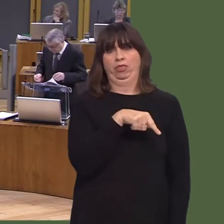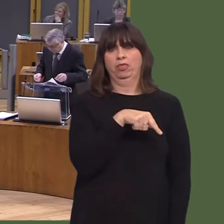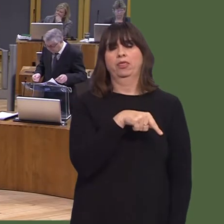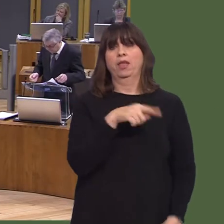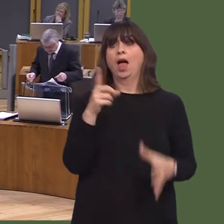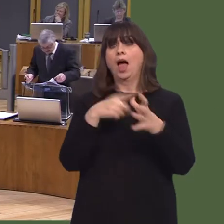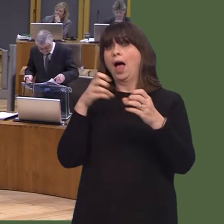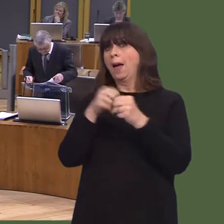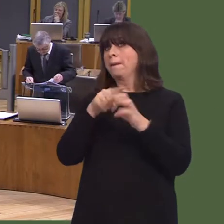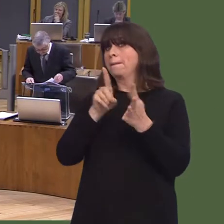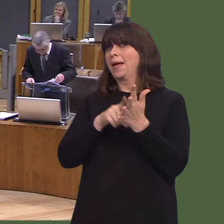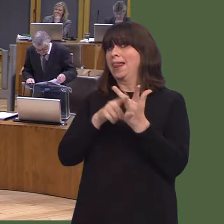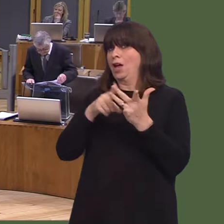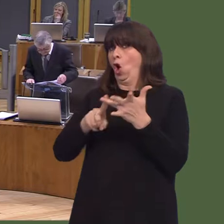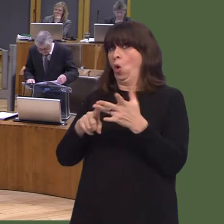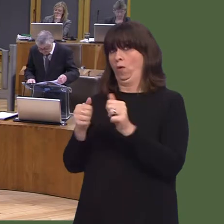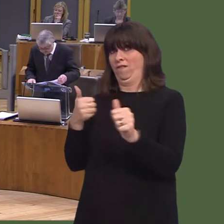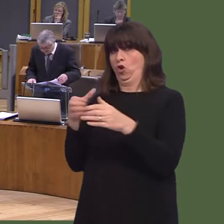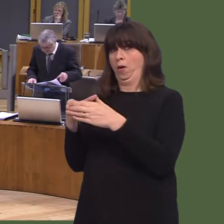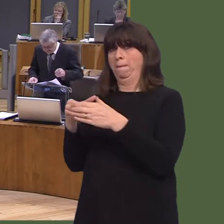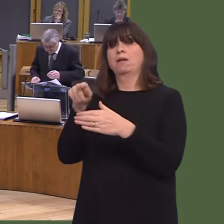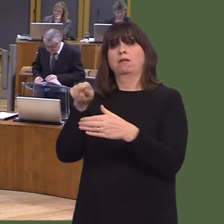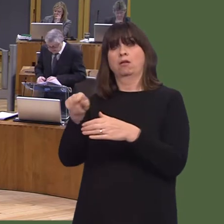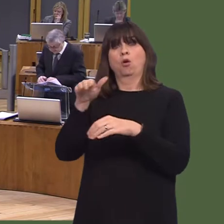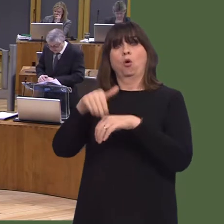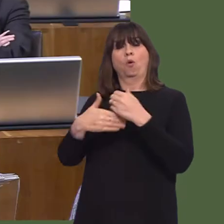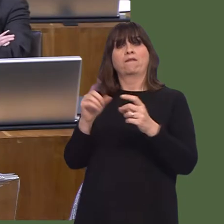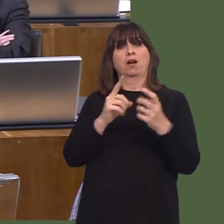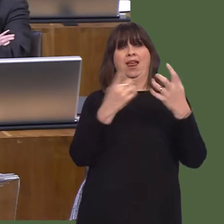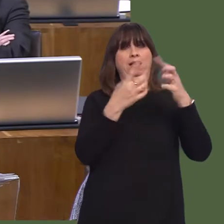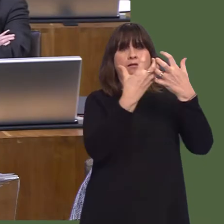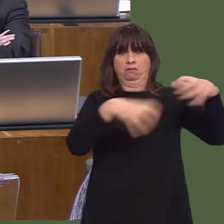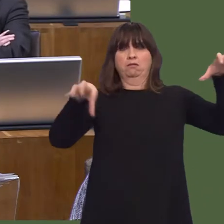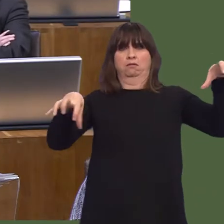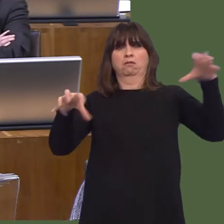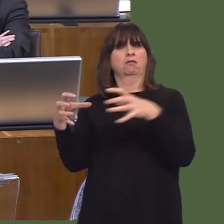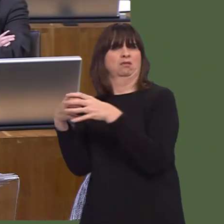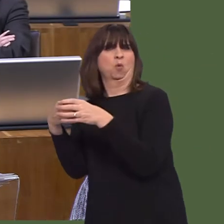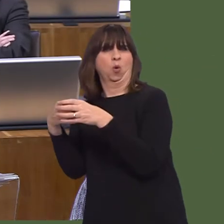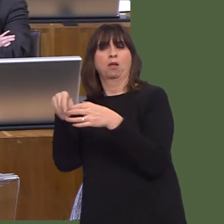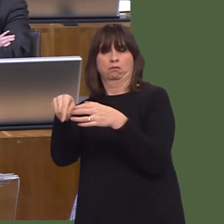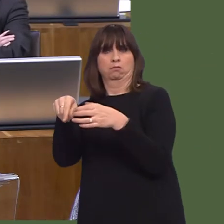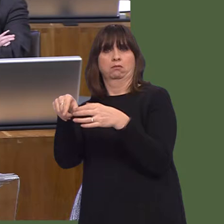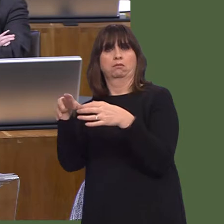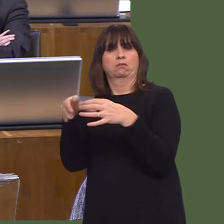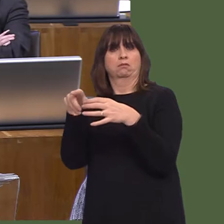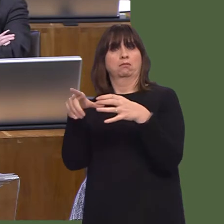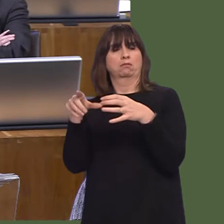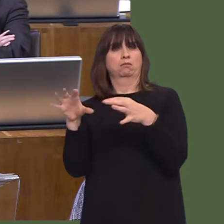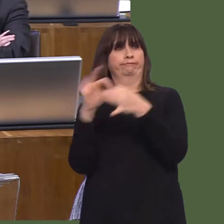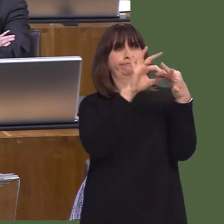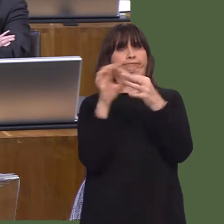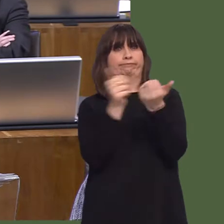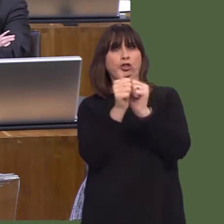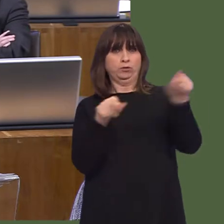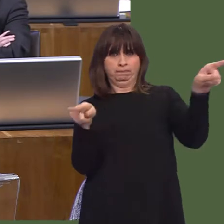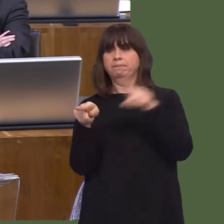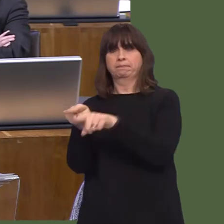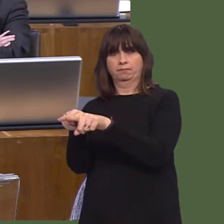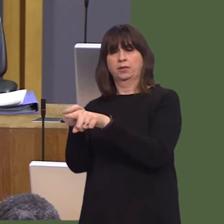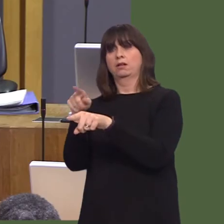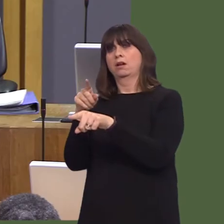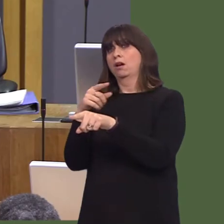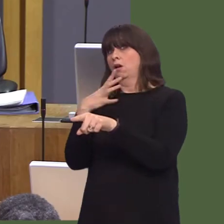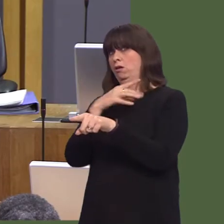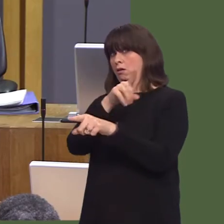behind in this area despite the fact that the UK leader of your party is in favour of